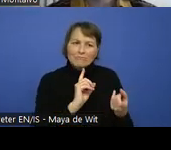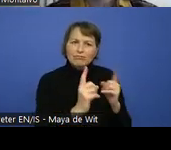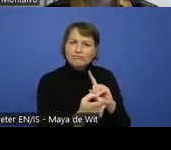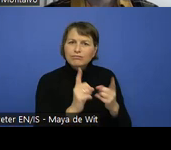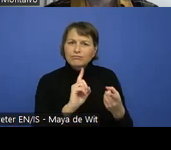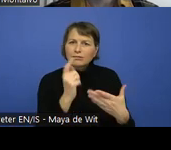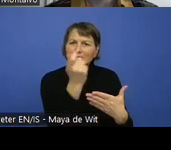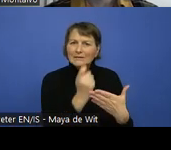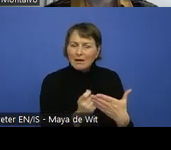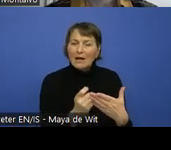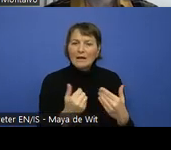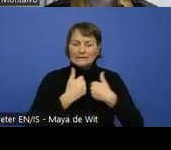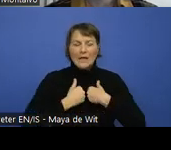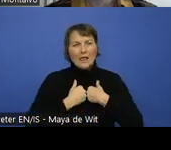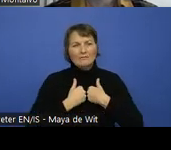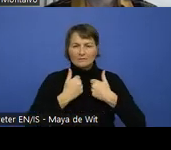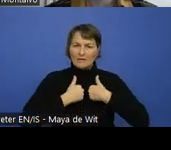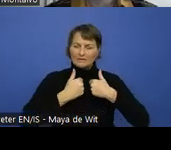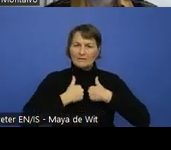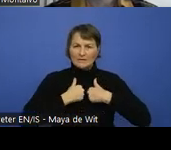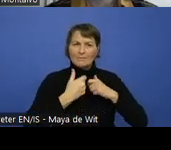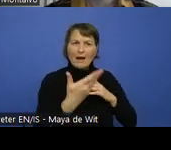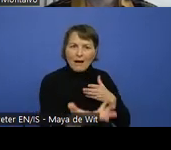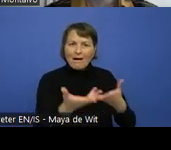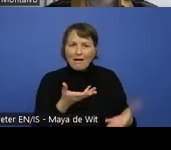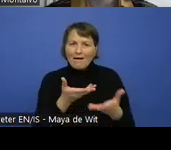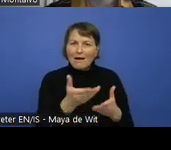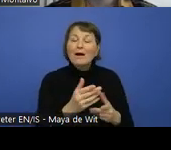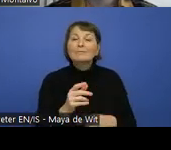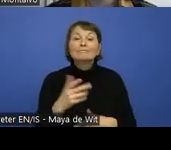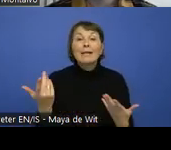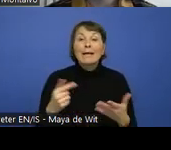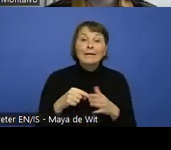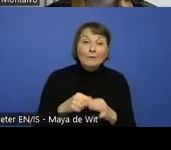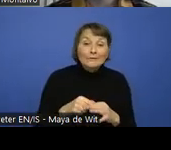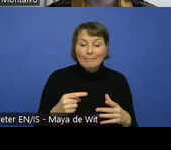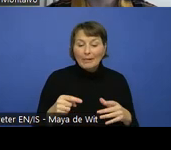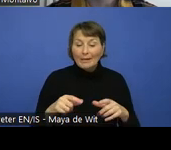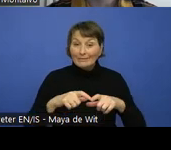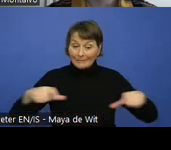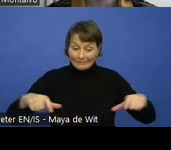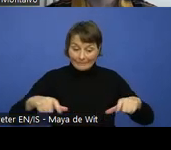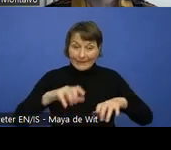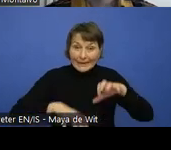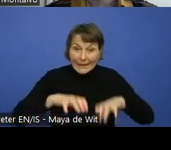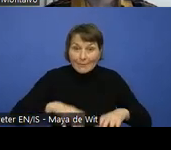It is not just a mouse. It is, of course, keyboard. It is touch devices.